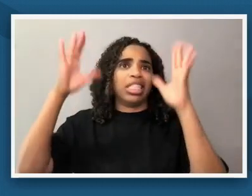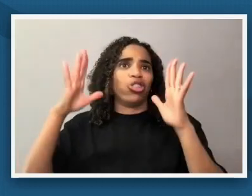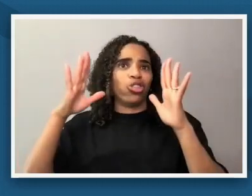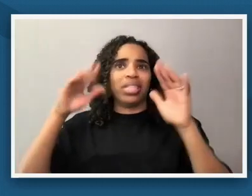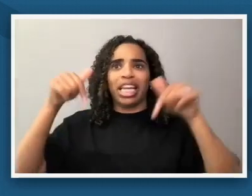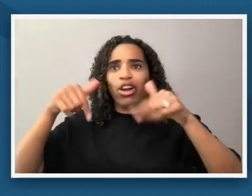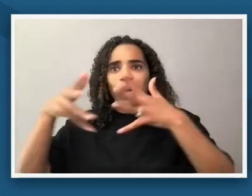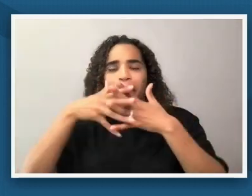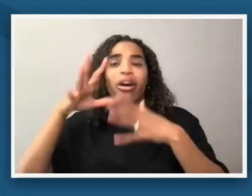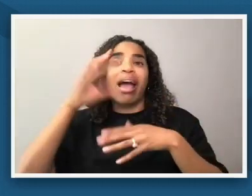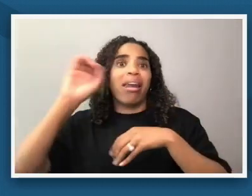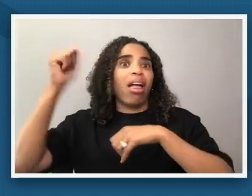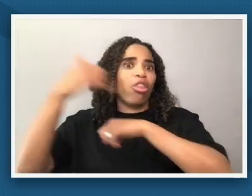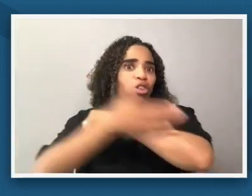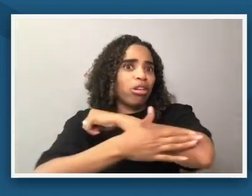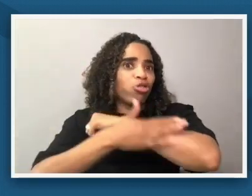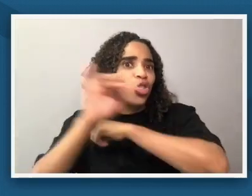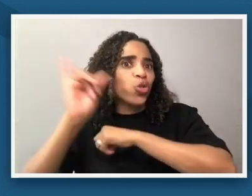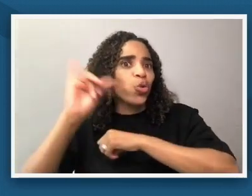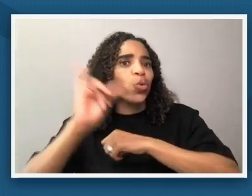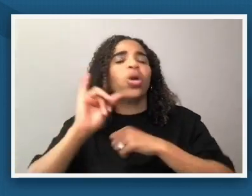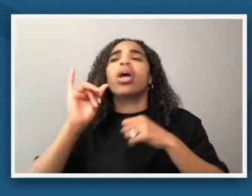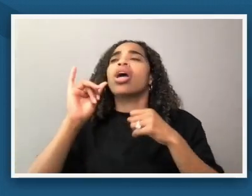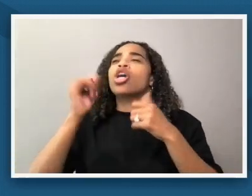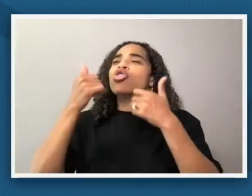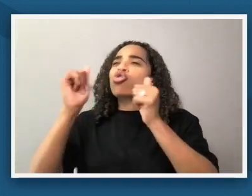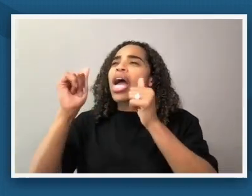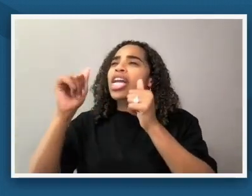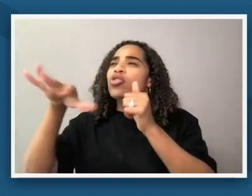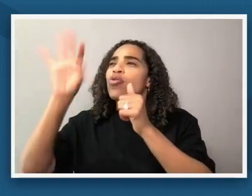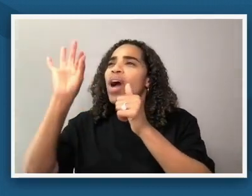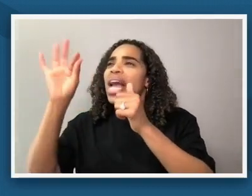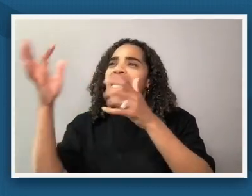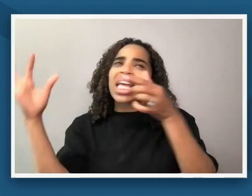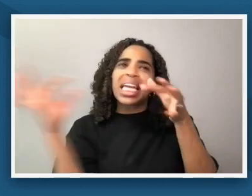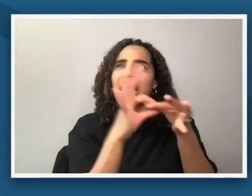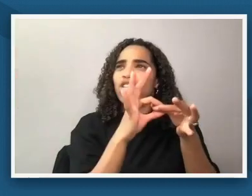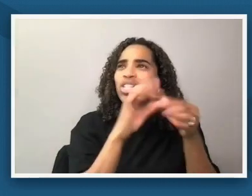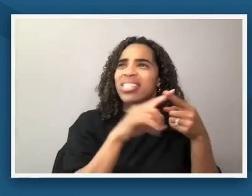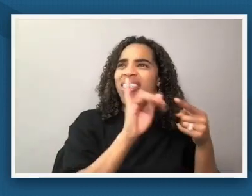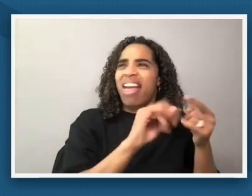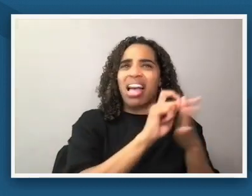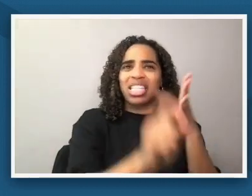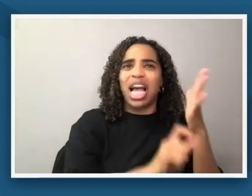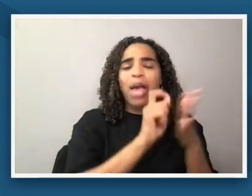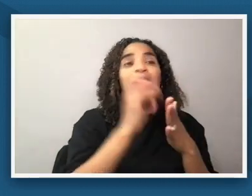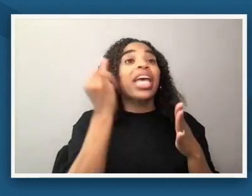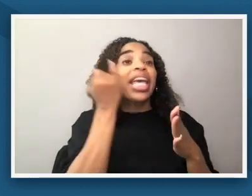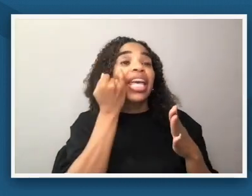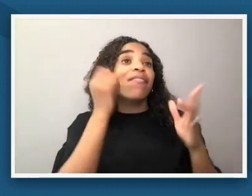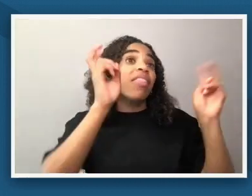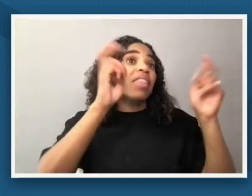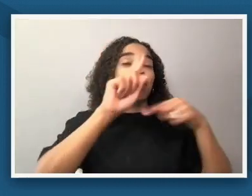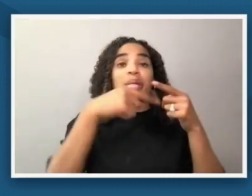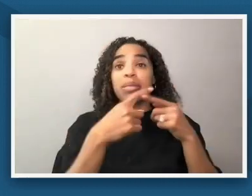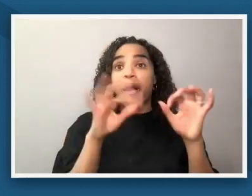connections to that larger period and those themes so if it's a theme of family it's looking for local